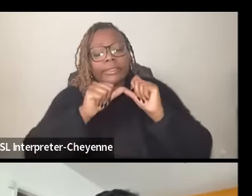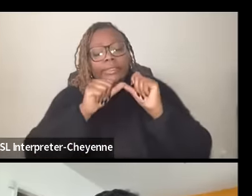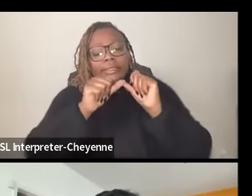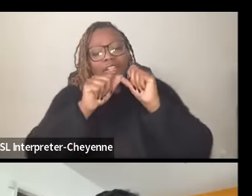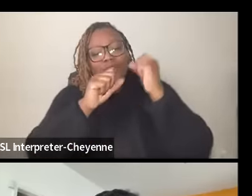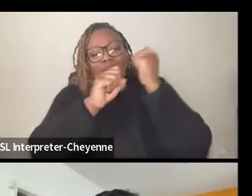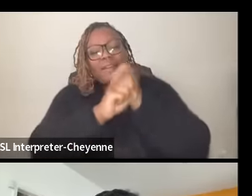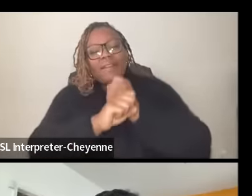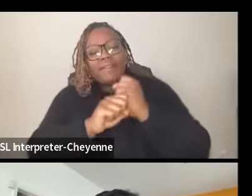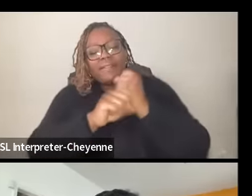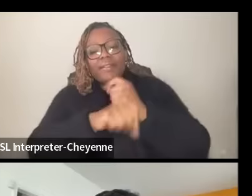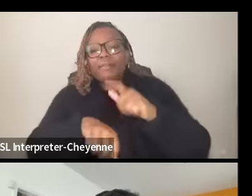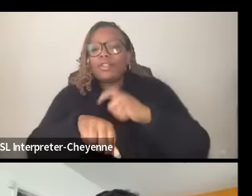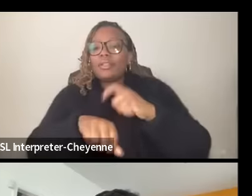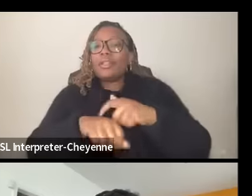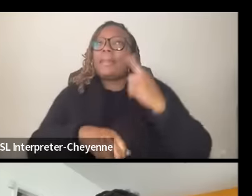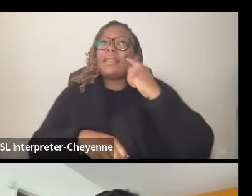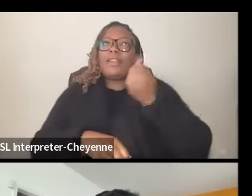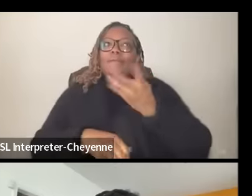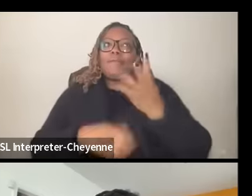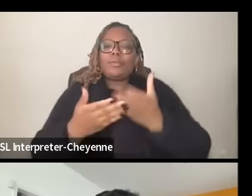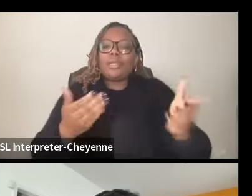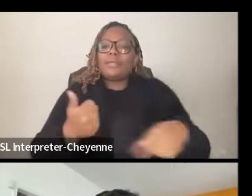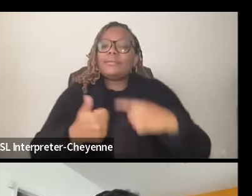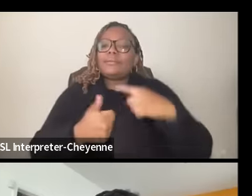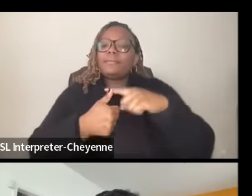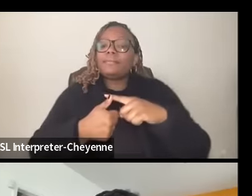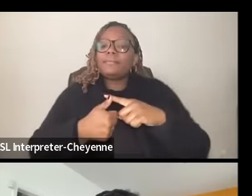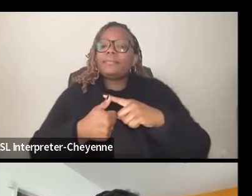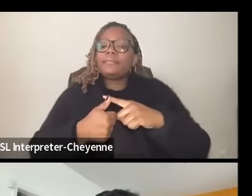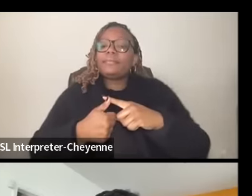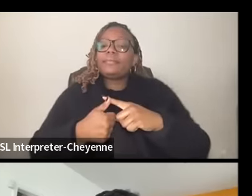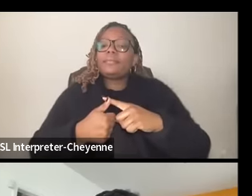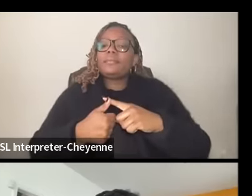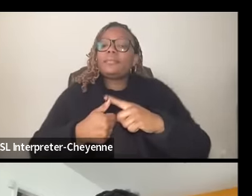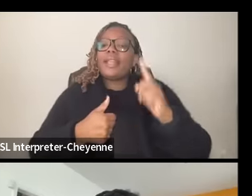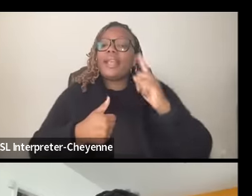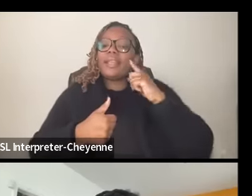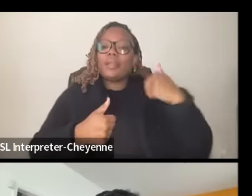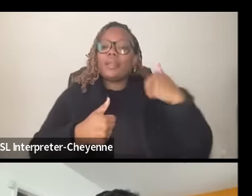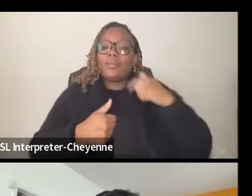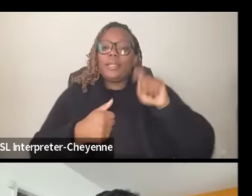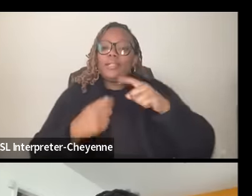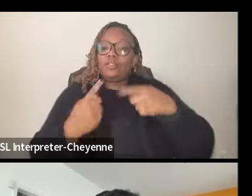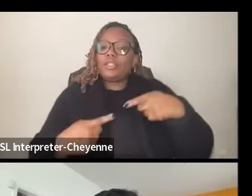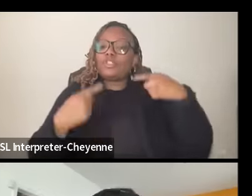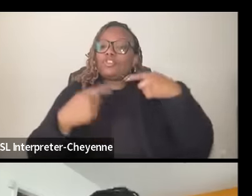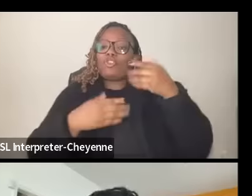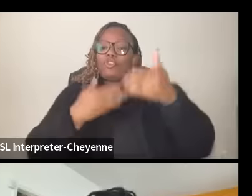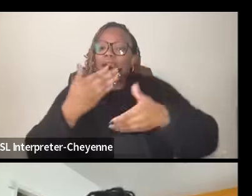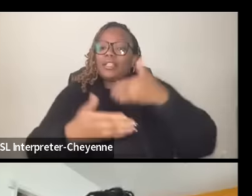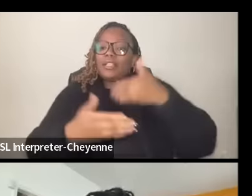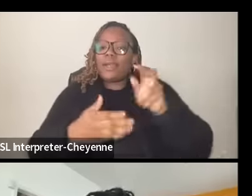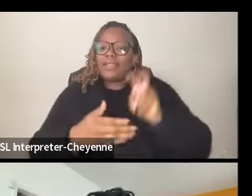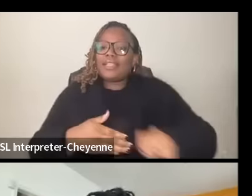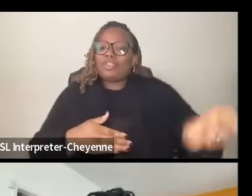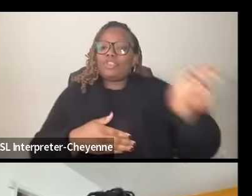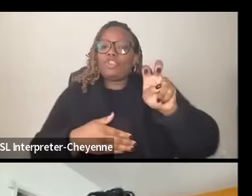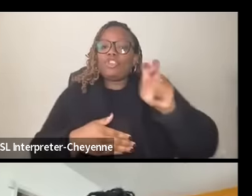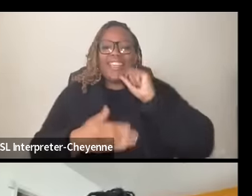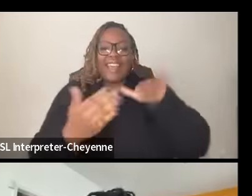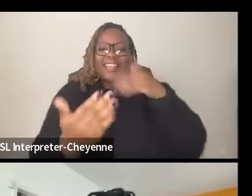of things one is I think we have to see struggle as a process and a journey and not a destination